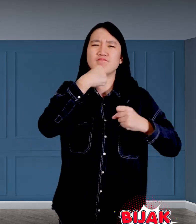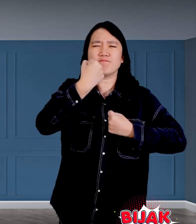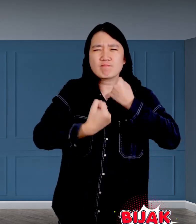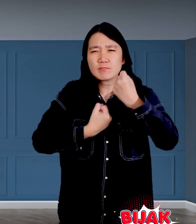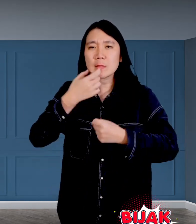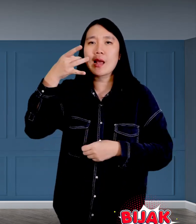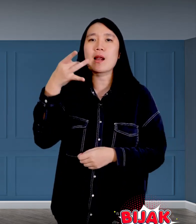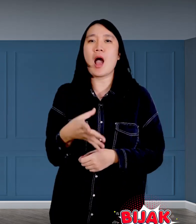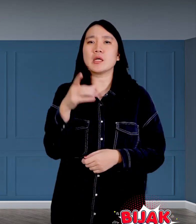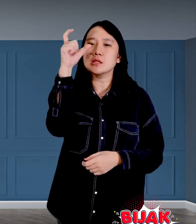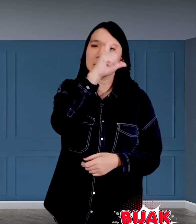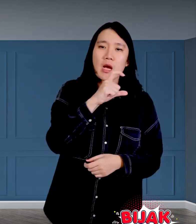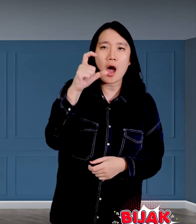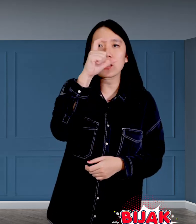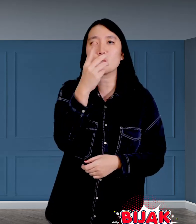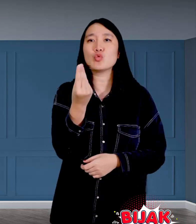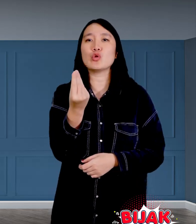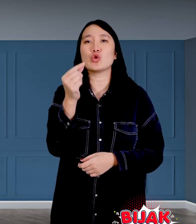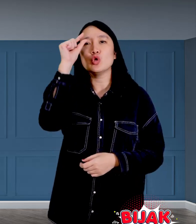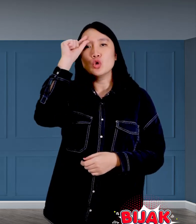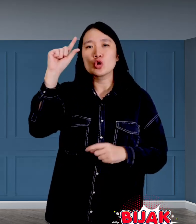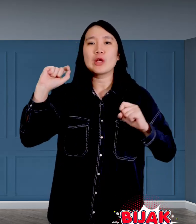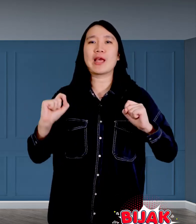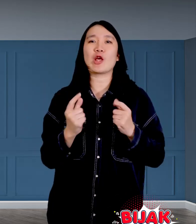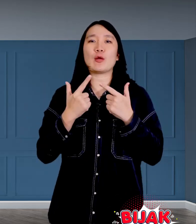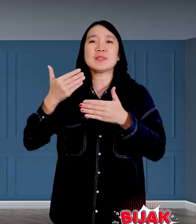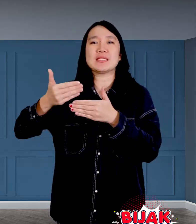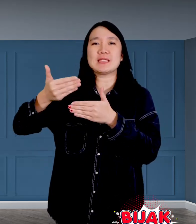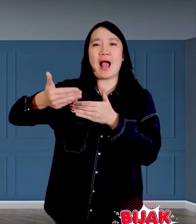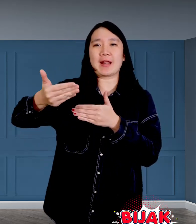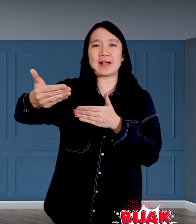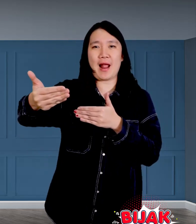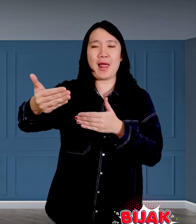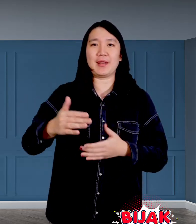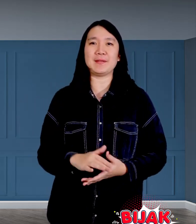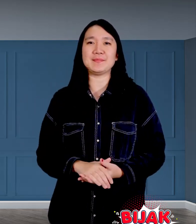he tries hard to earn a living for everyday living.